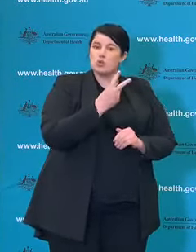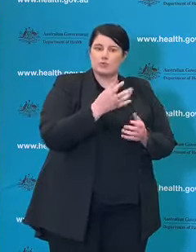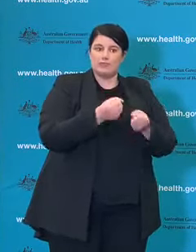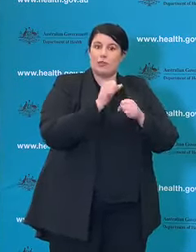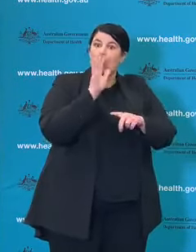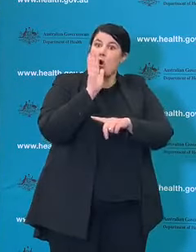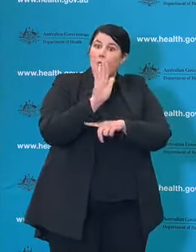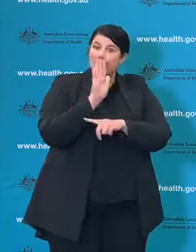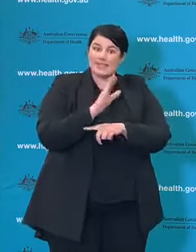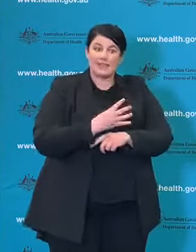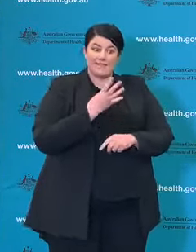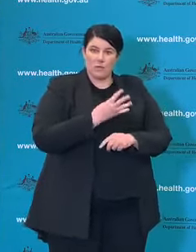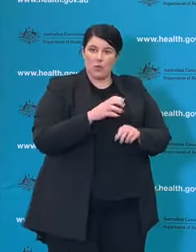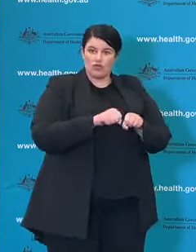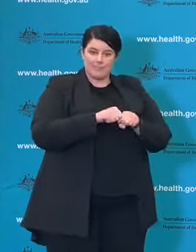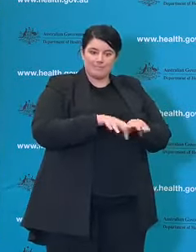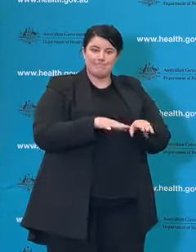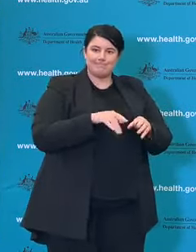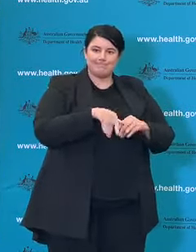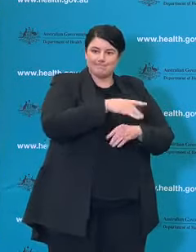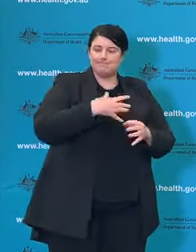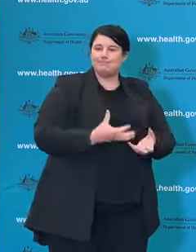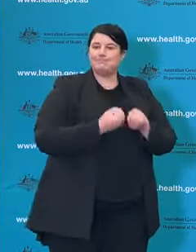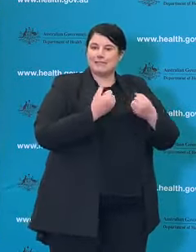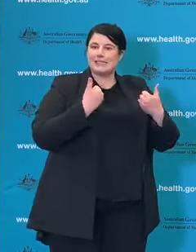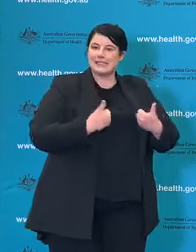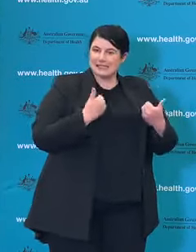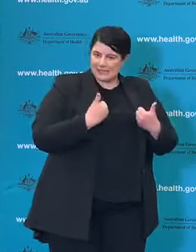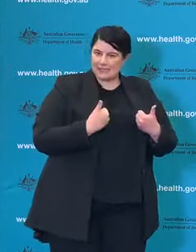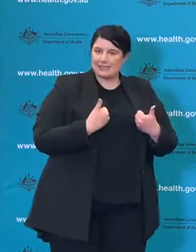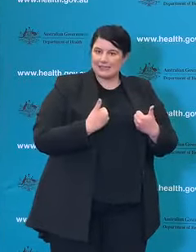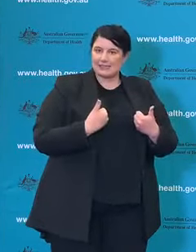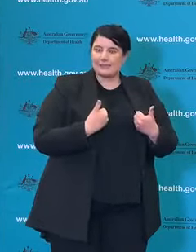locally acquired and contacts of a confirmed case and three